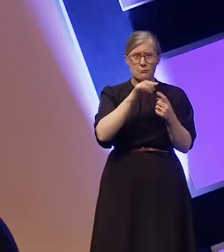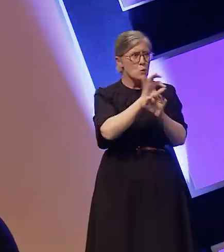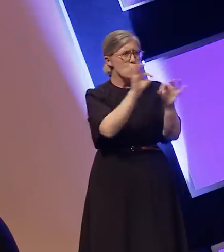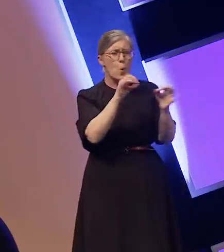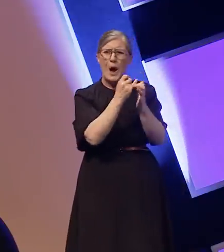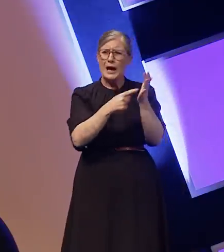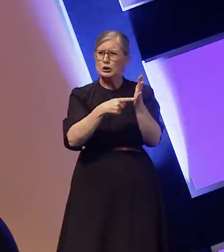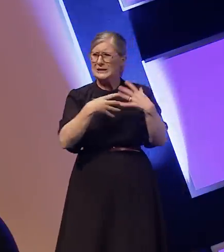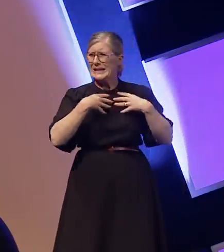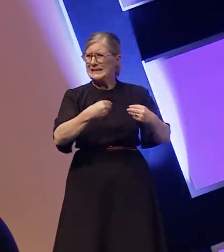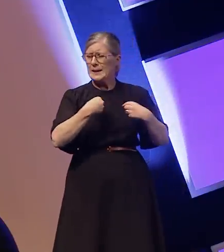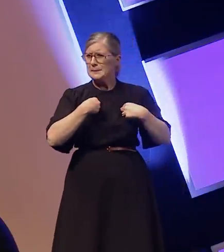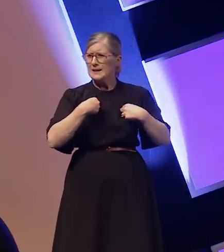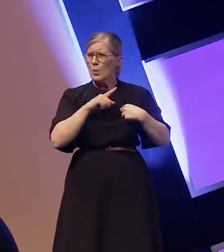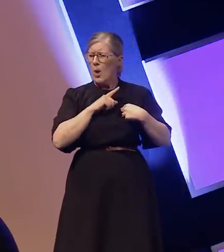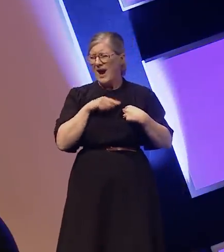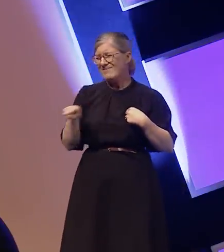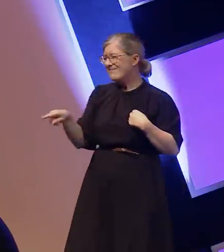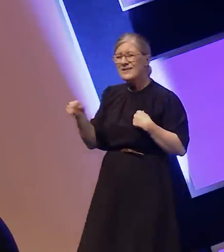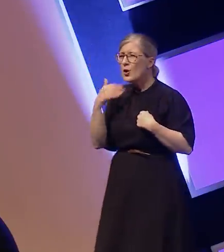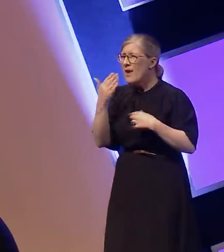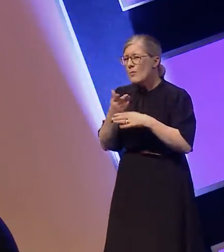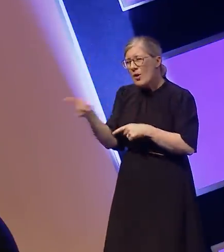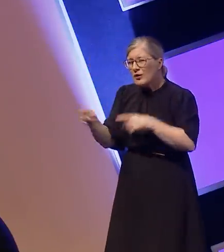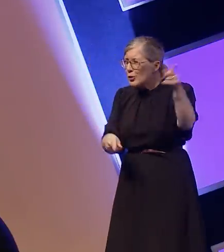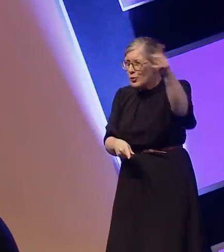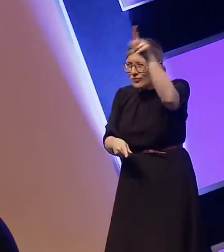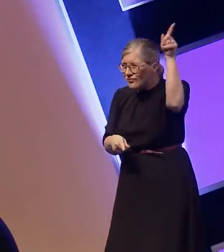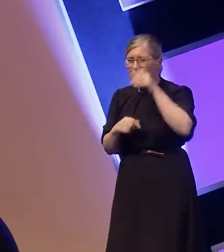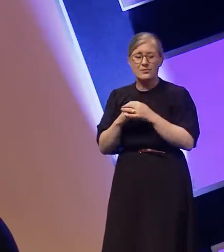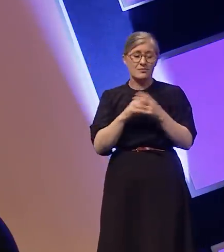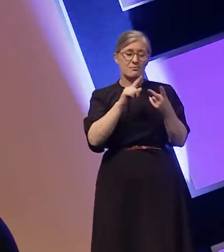because they didn't think I could get enough work. I couldn't get into drama school because it was not